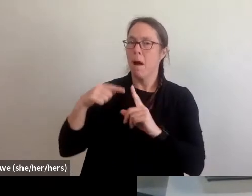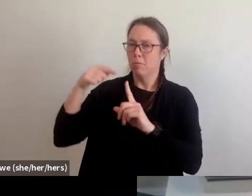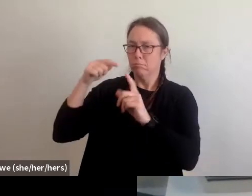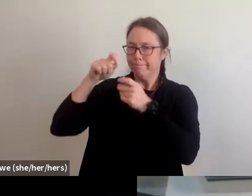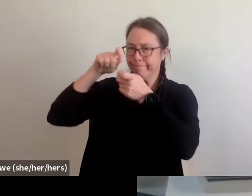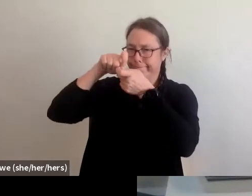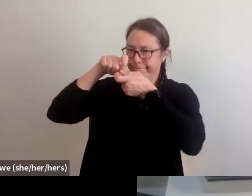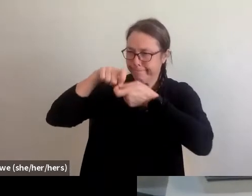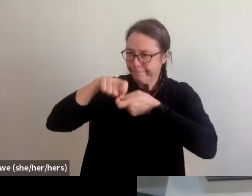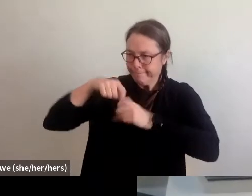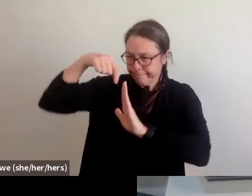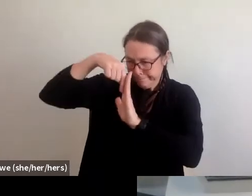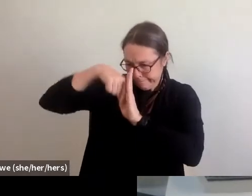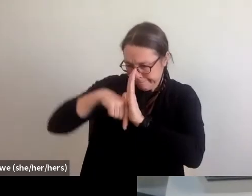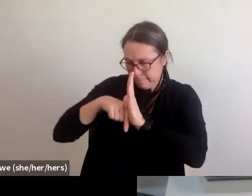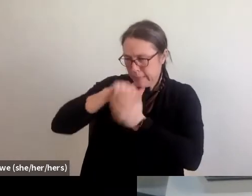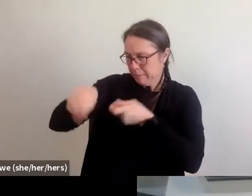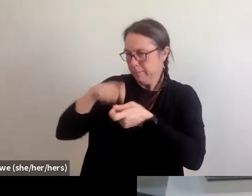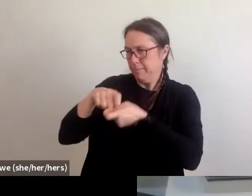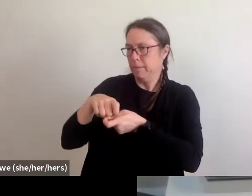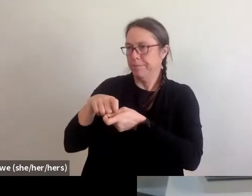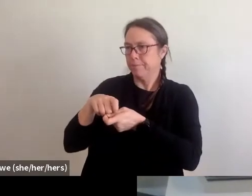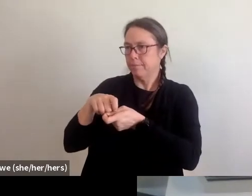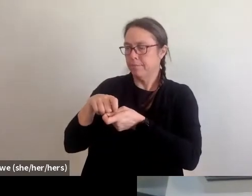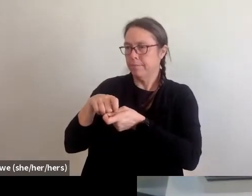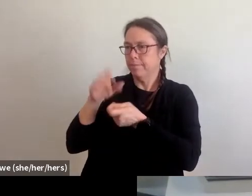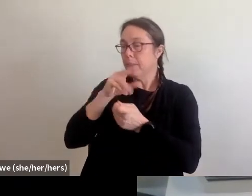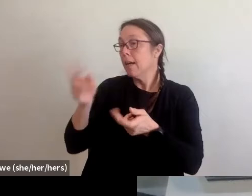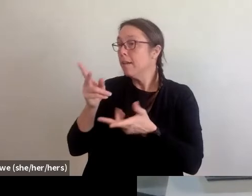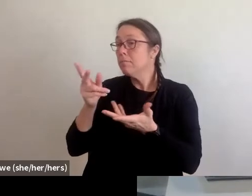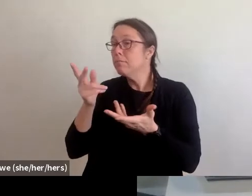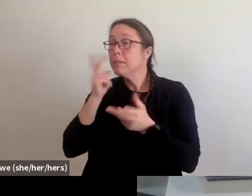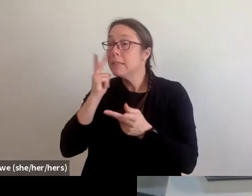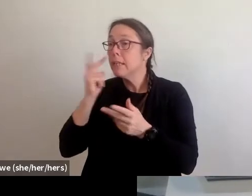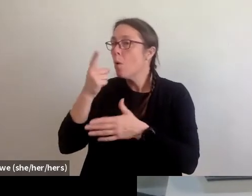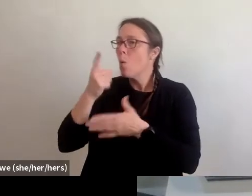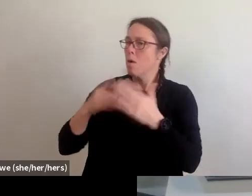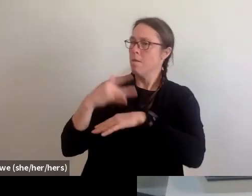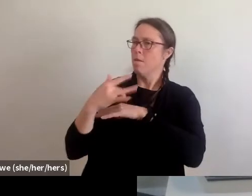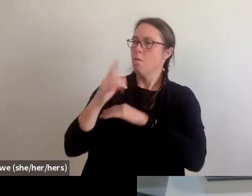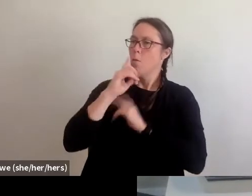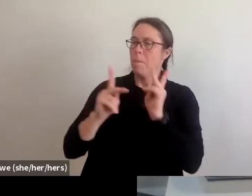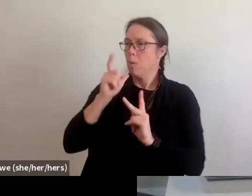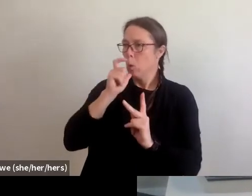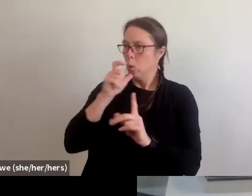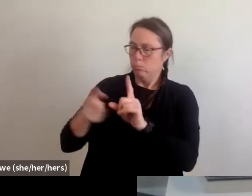and what options are specific for those that are impacted by a disaster and may be displaced or have home damage.